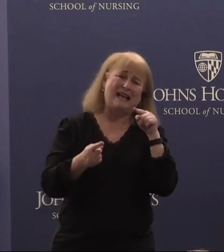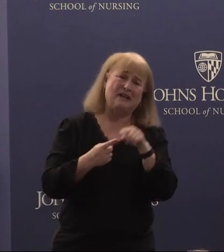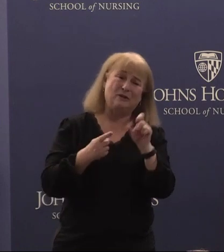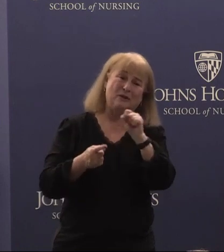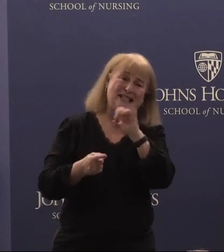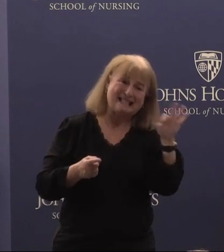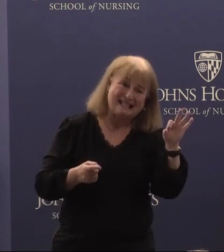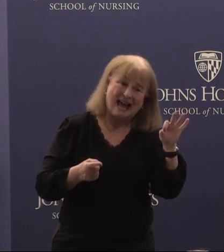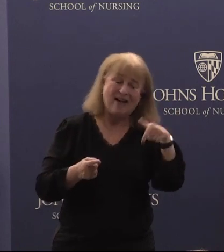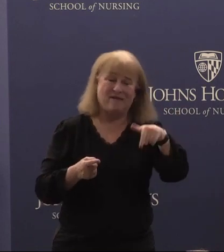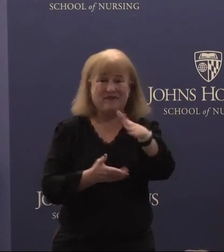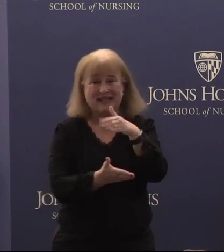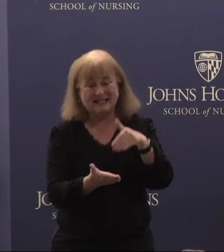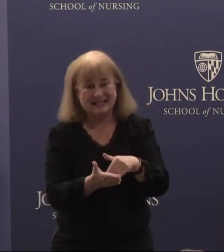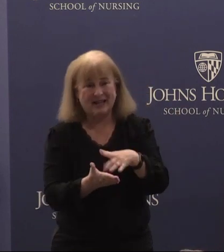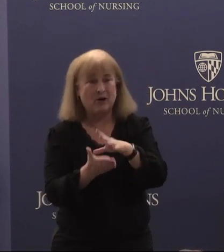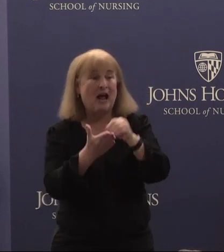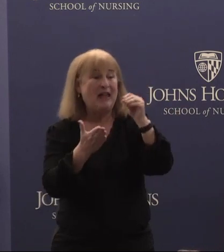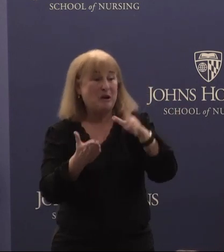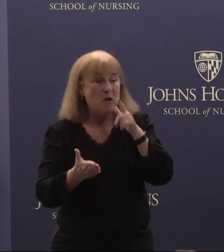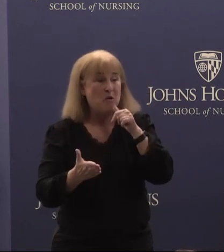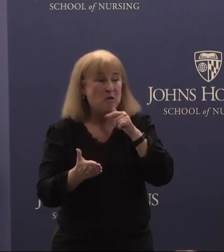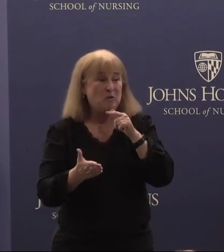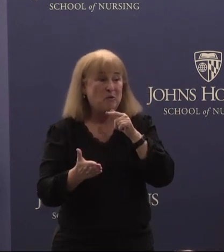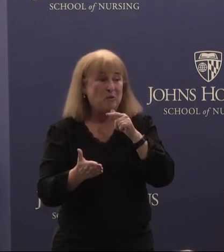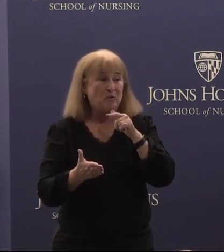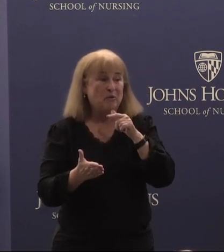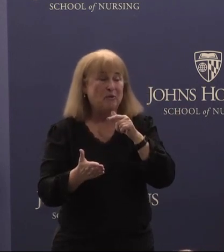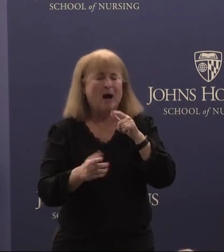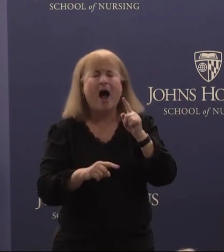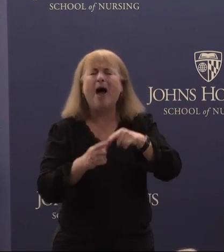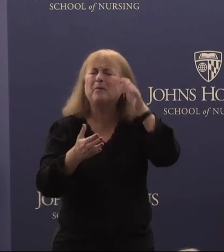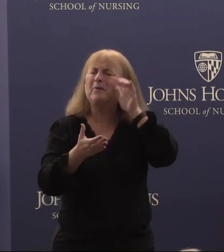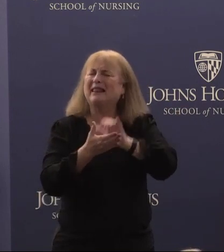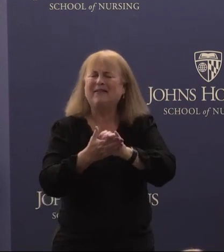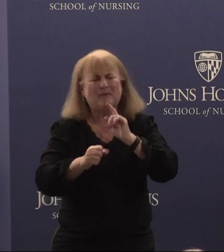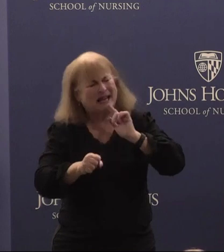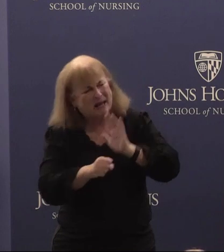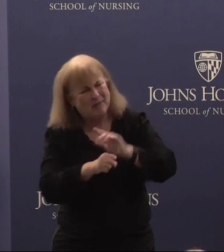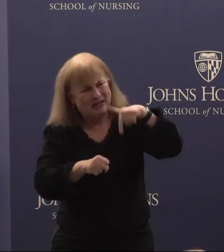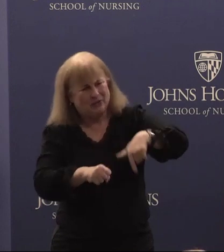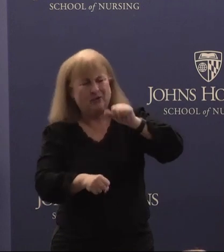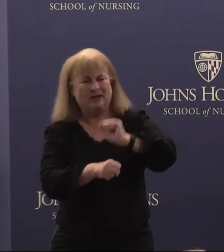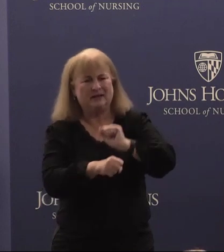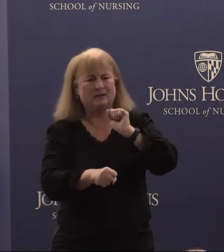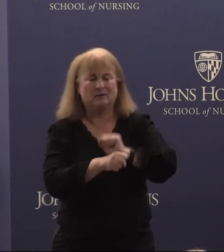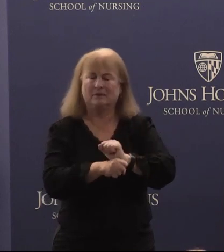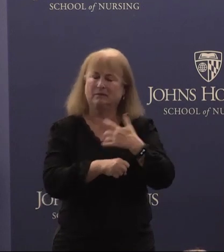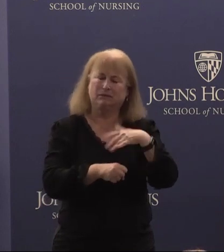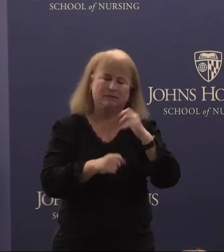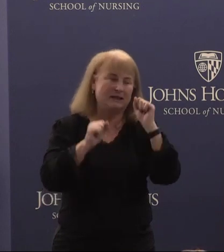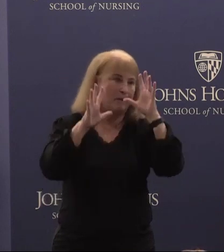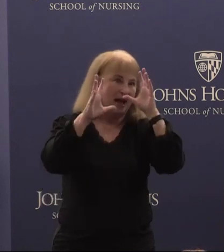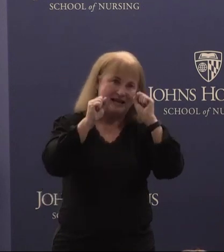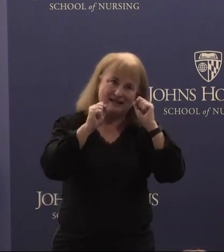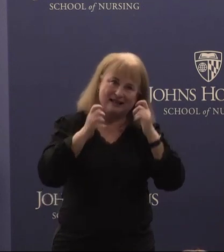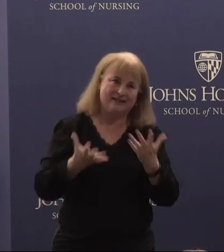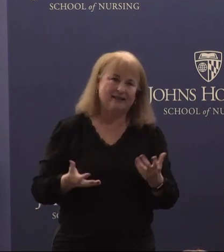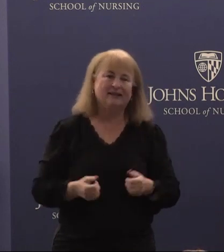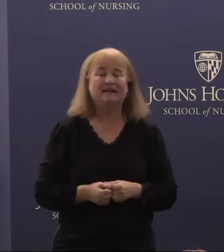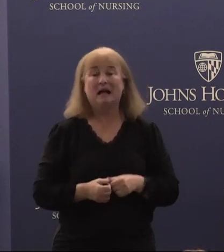the center and the students who are unbelievably committed to this work, it's amazing. Particularly